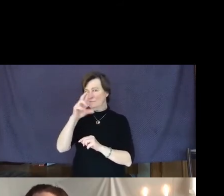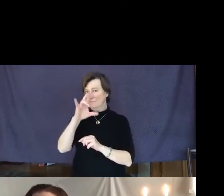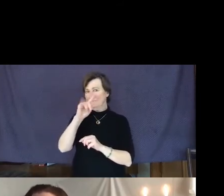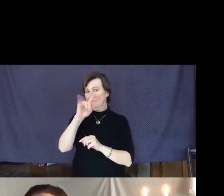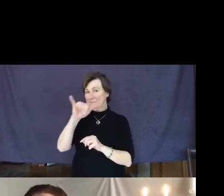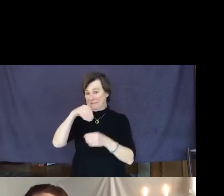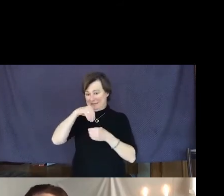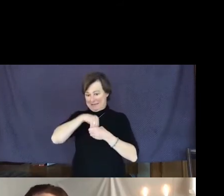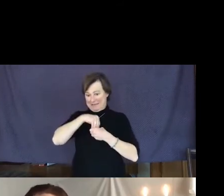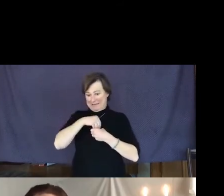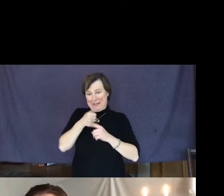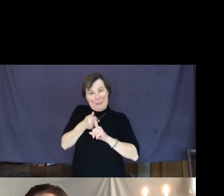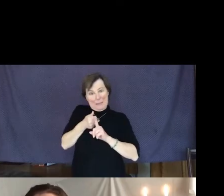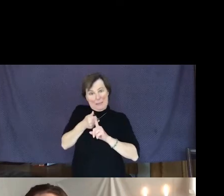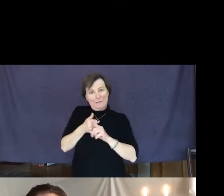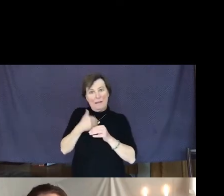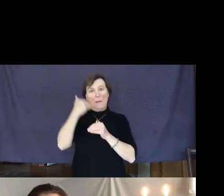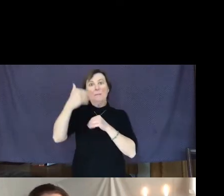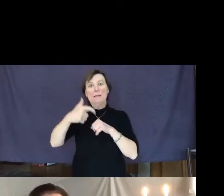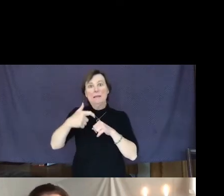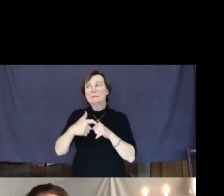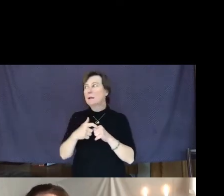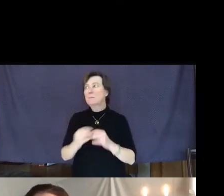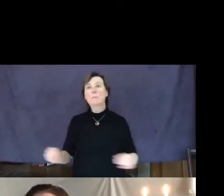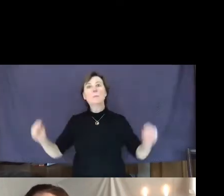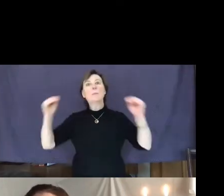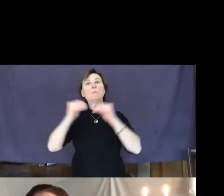they are more sensitive to a new situation,